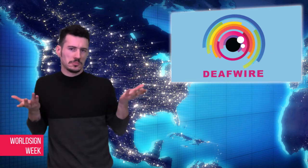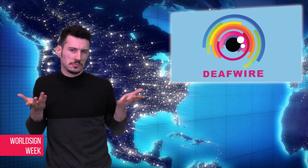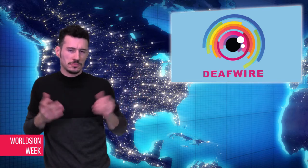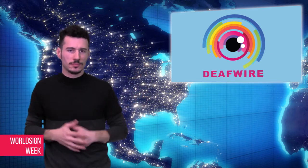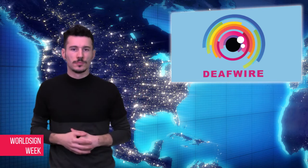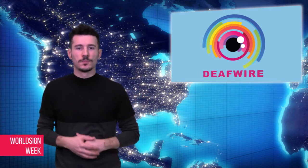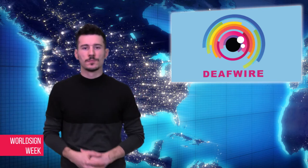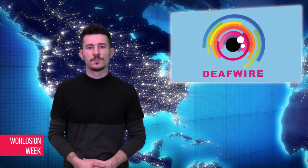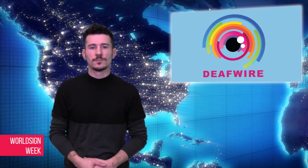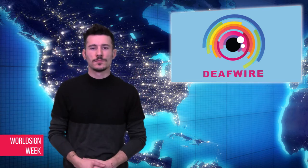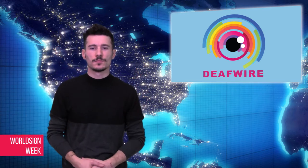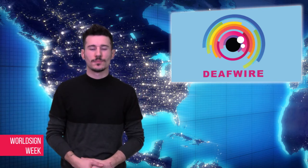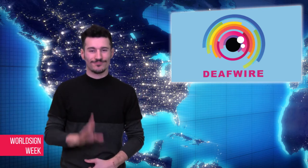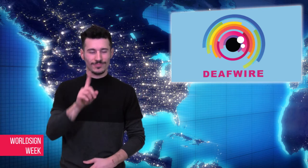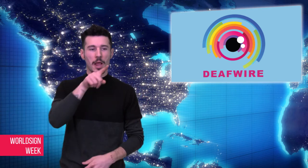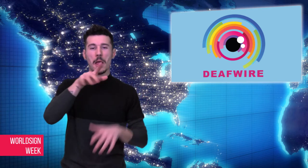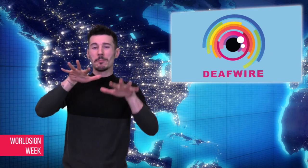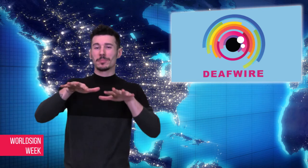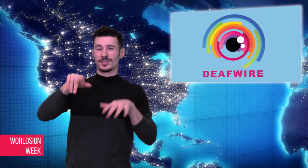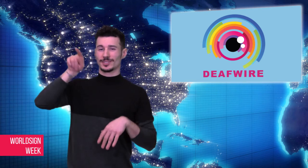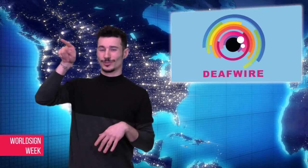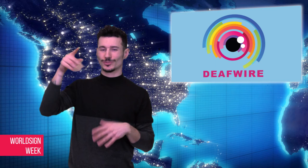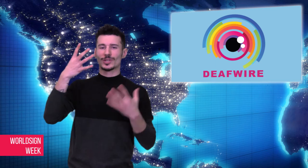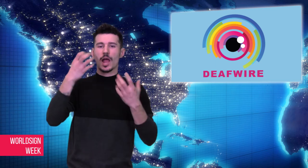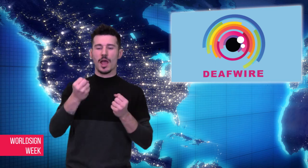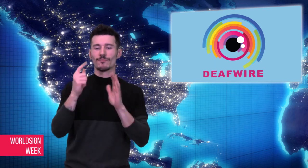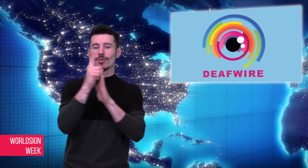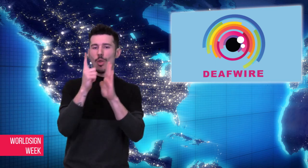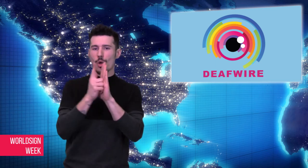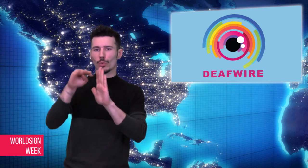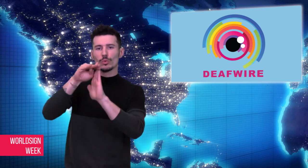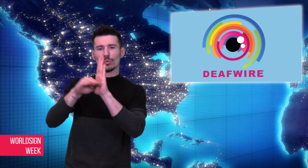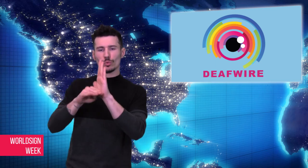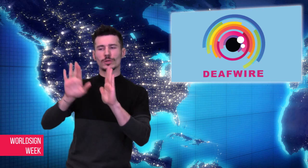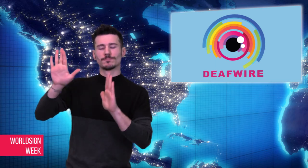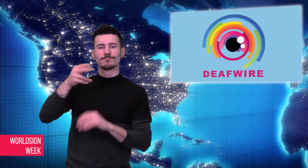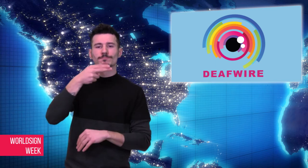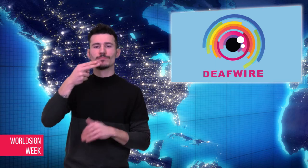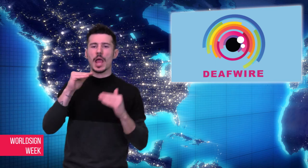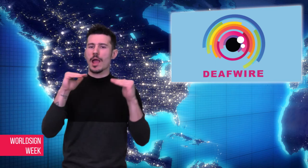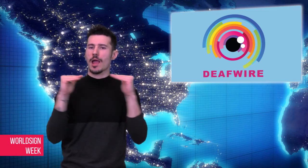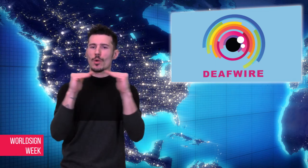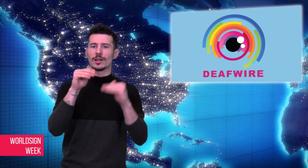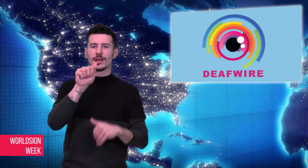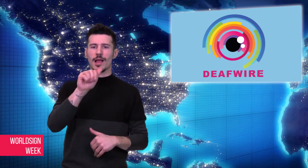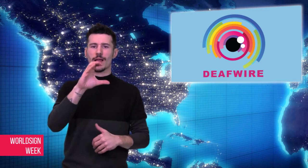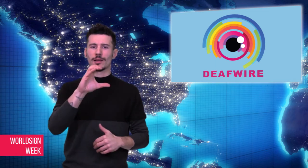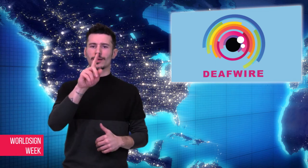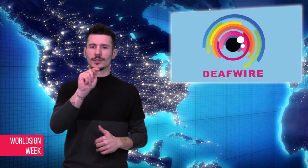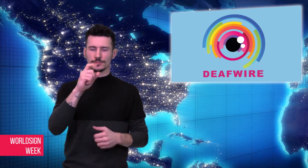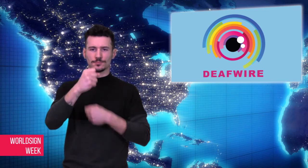have the same experience when using the